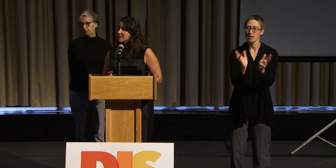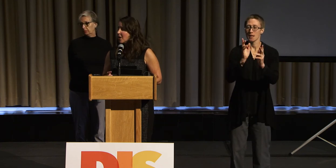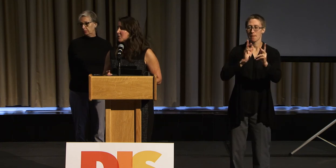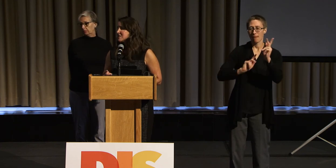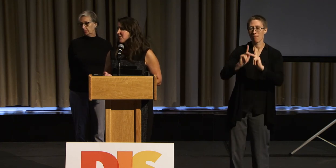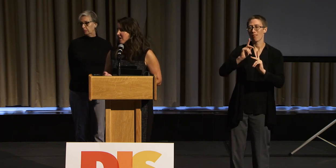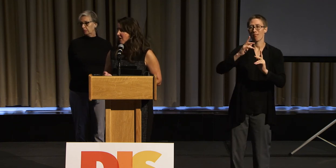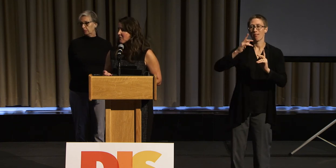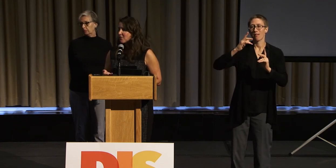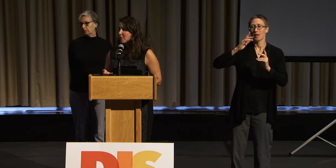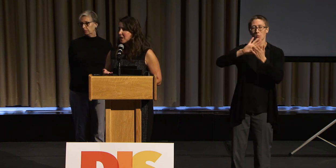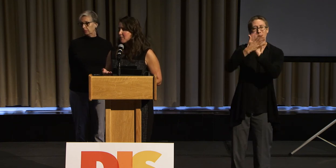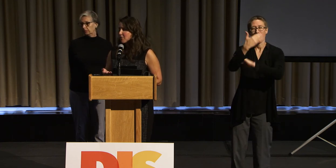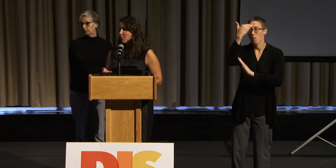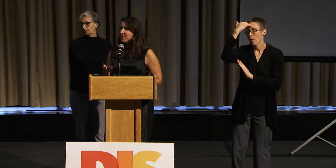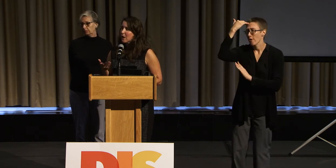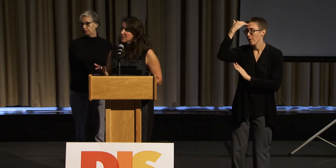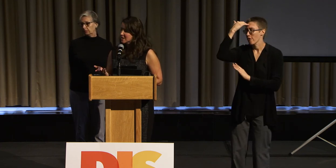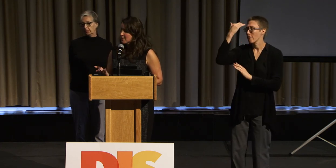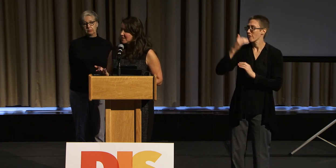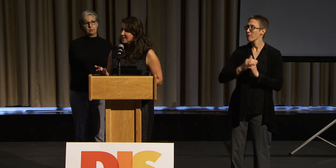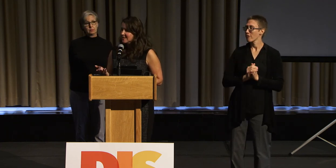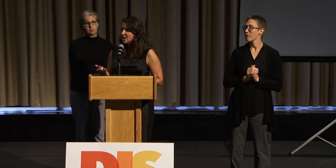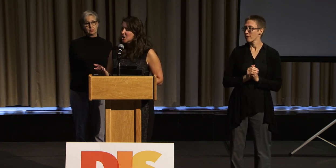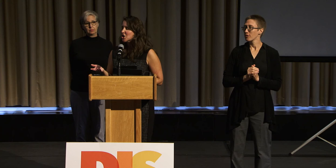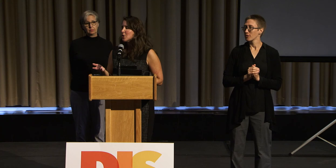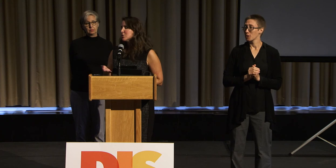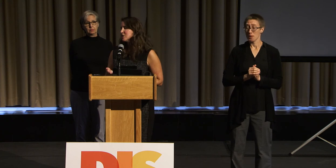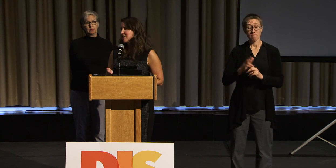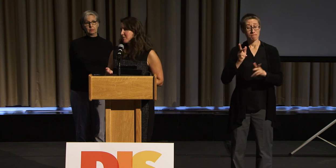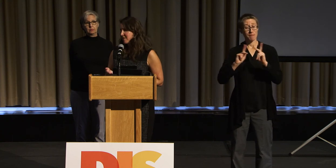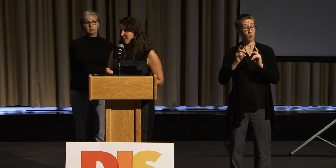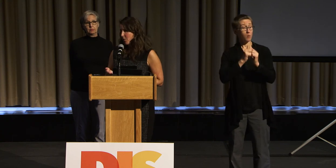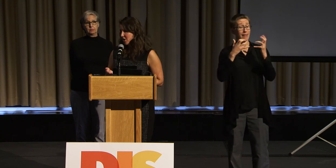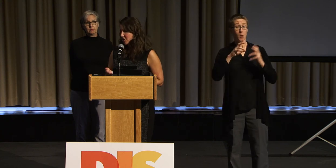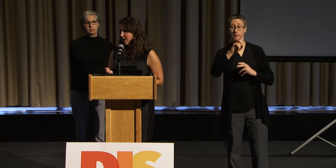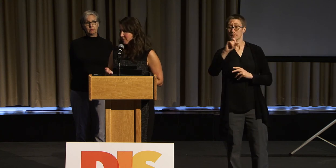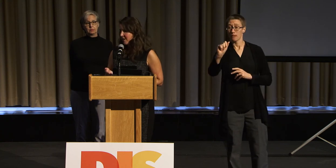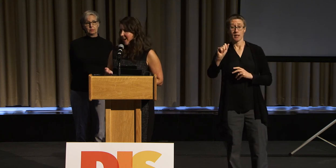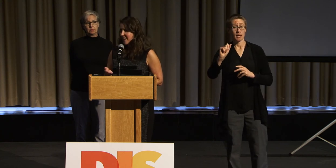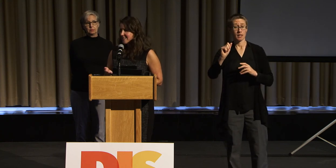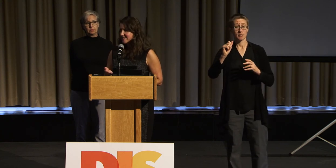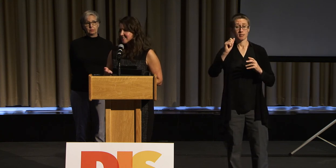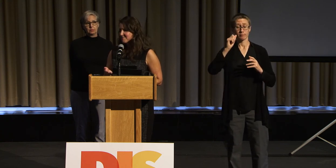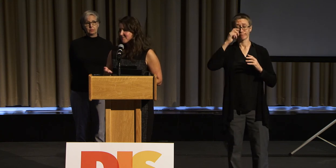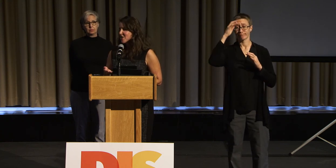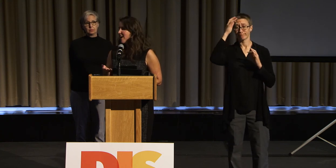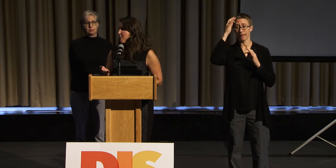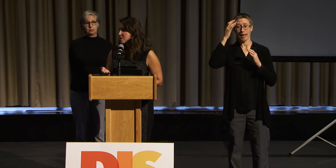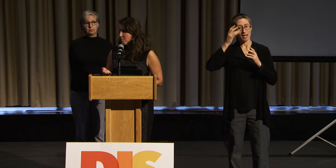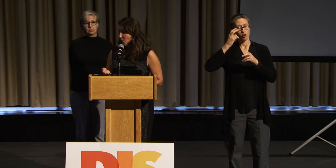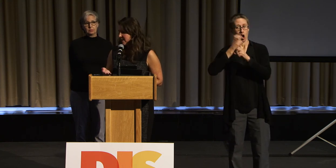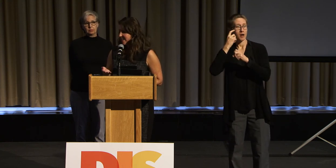So it's difficult for people without disabilities to go to a disability workshop. To them, it's boring.